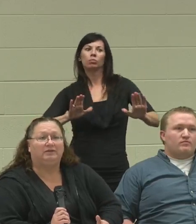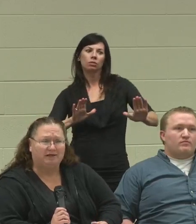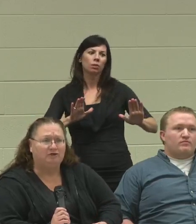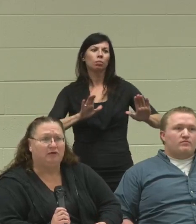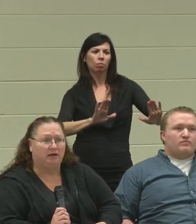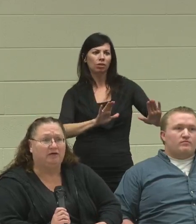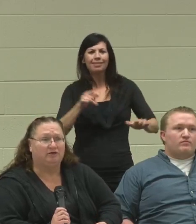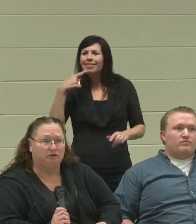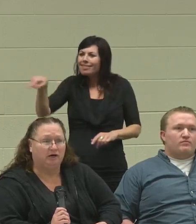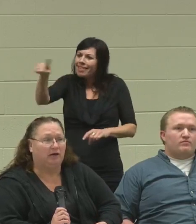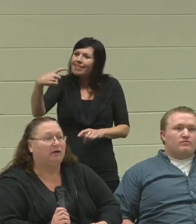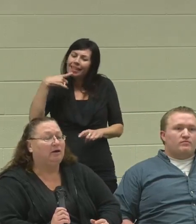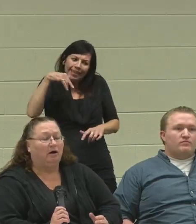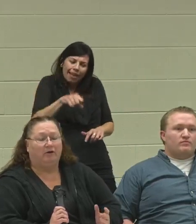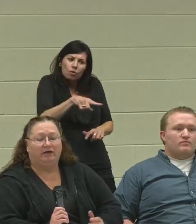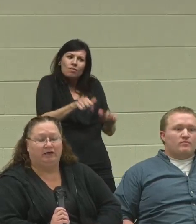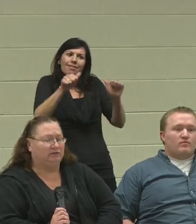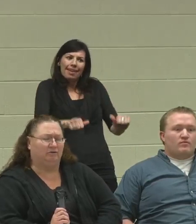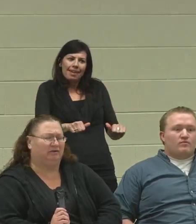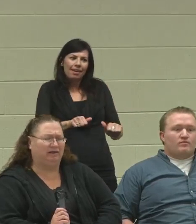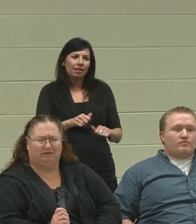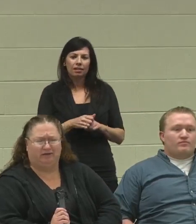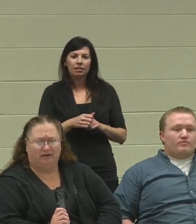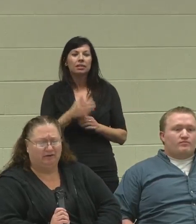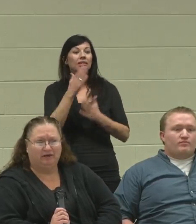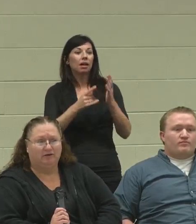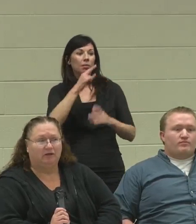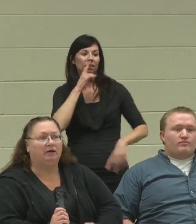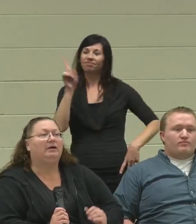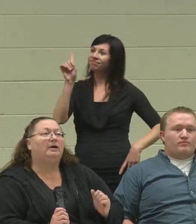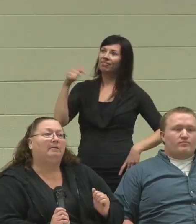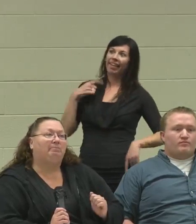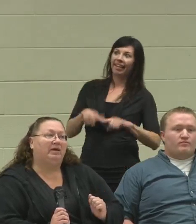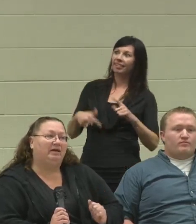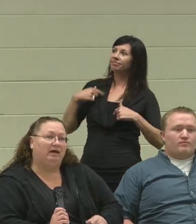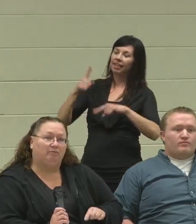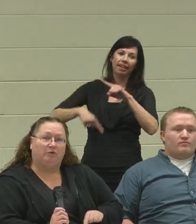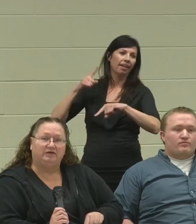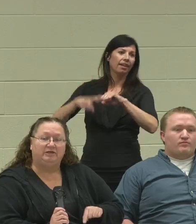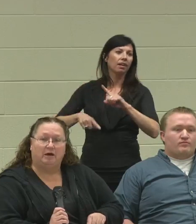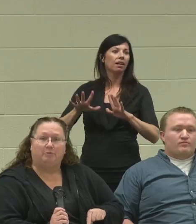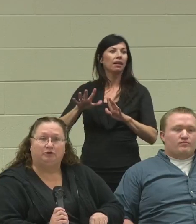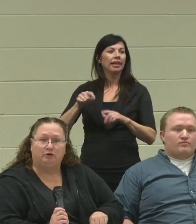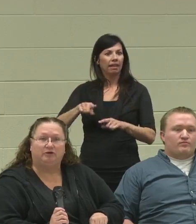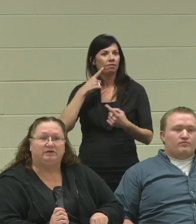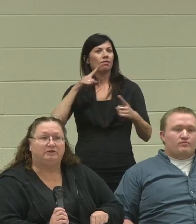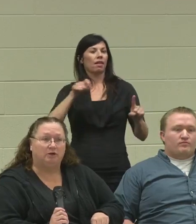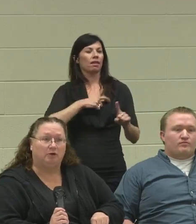"Yes, you can! Yes, you can!" All the kids, "No, I can't do that, can't do that." They gave Regi the opportunity to know